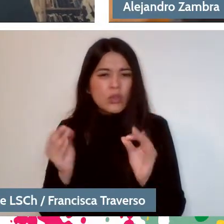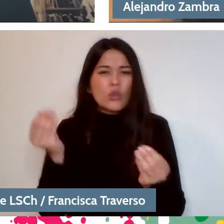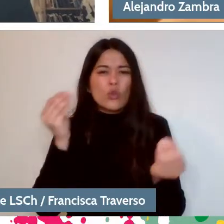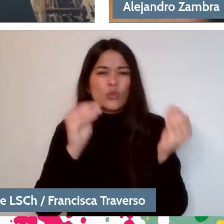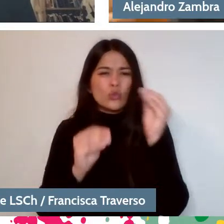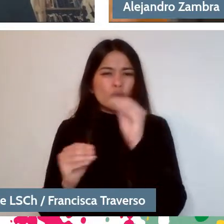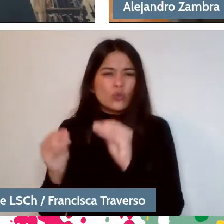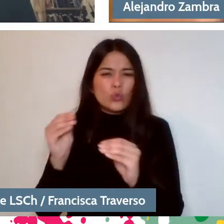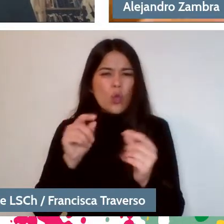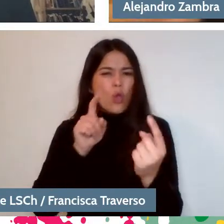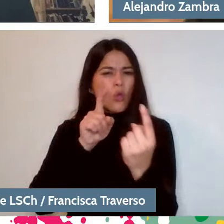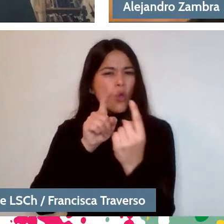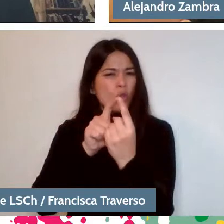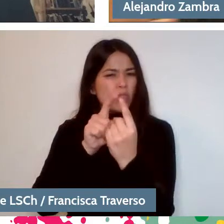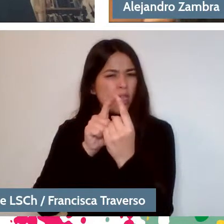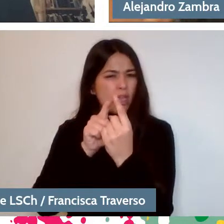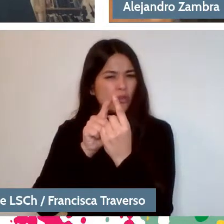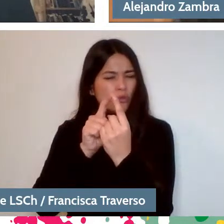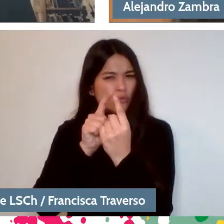a contact can be built. I mean...